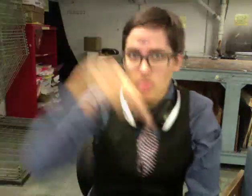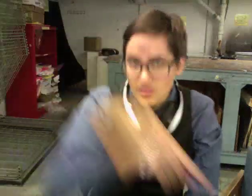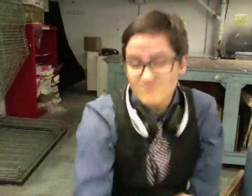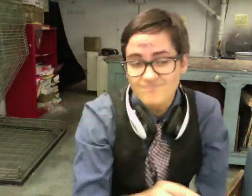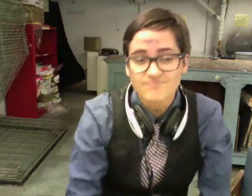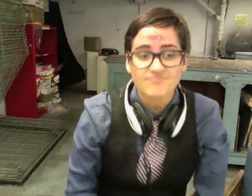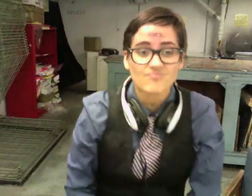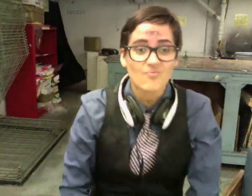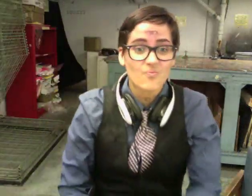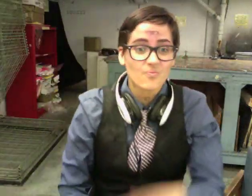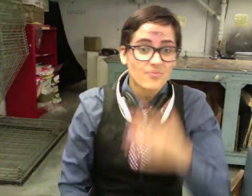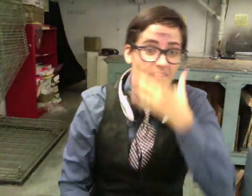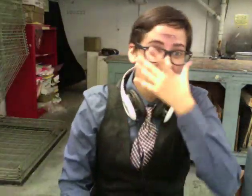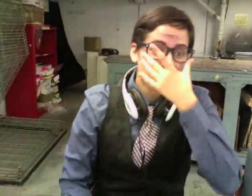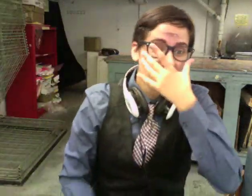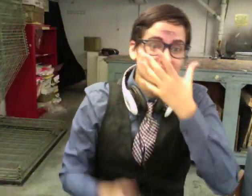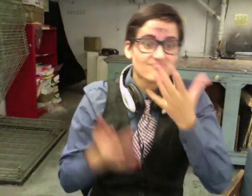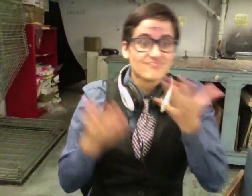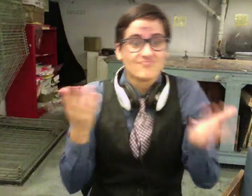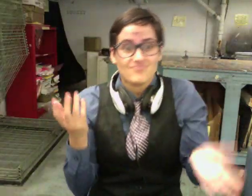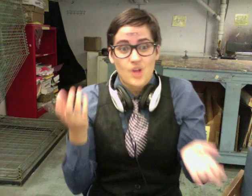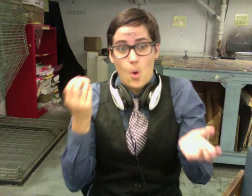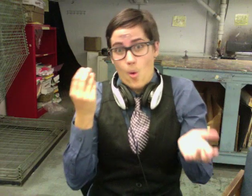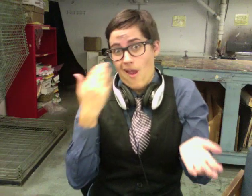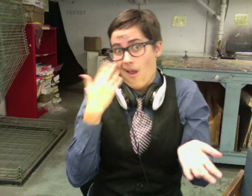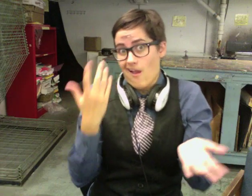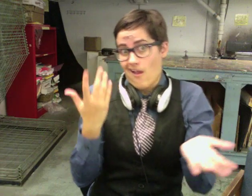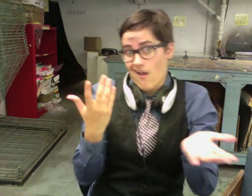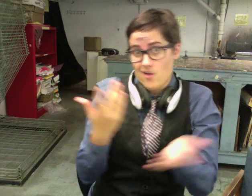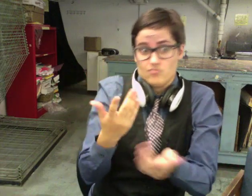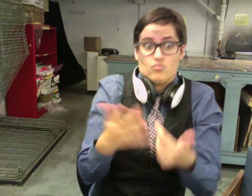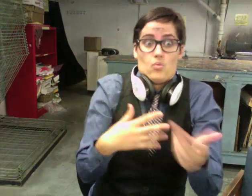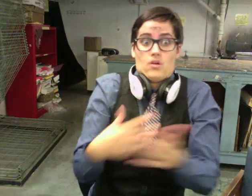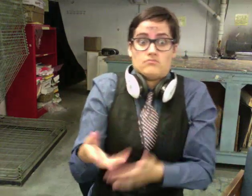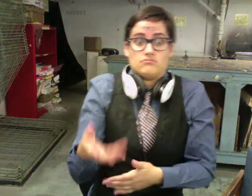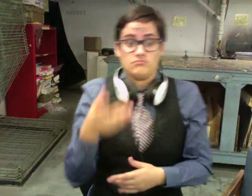ball accidentally rolled into it, clattering down to the city below with sounds that echoed